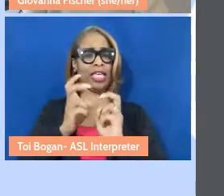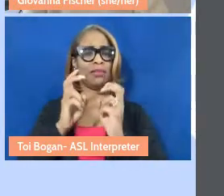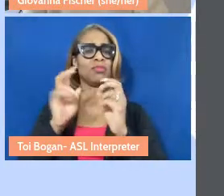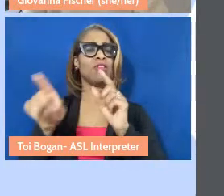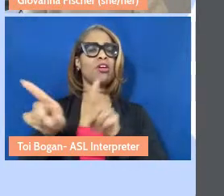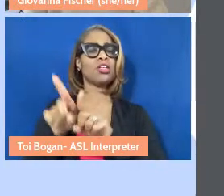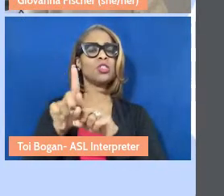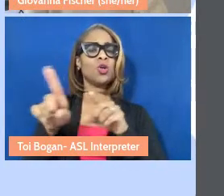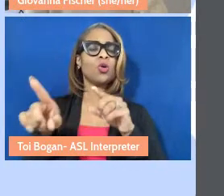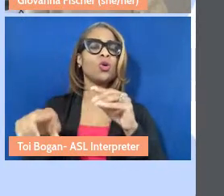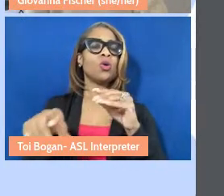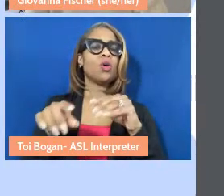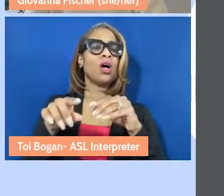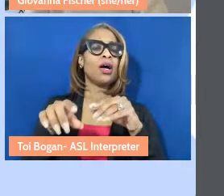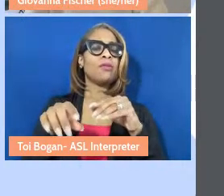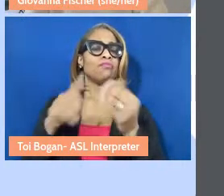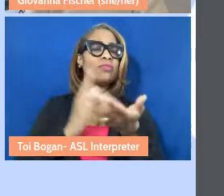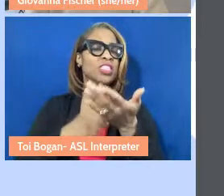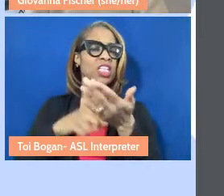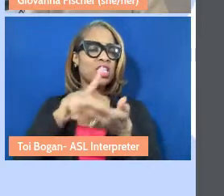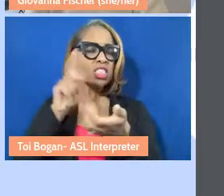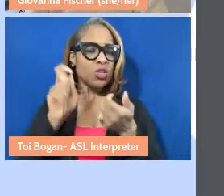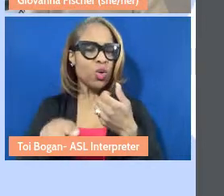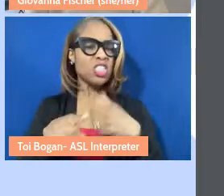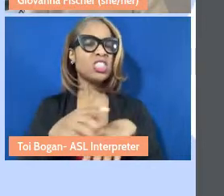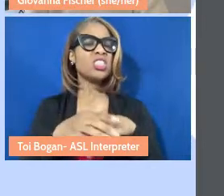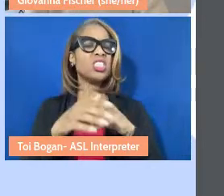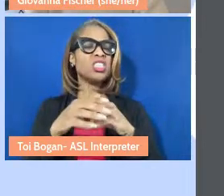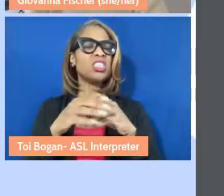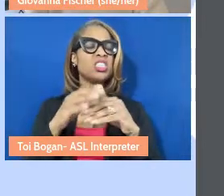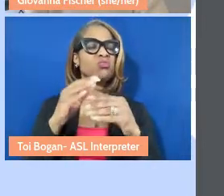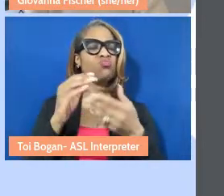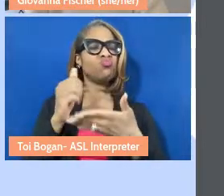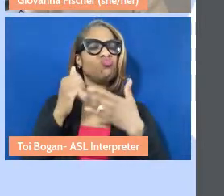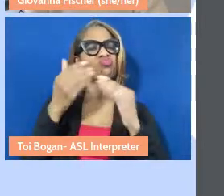resources to really bring this interview and the content from each profile to life.